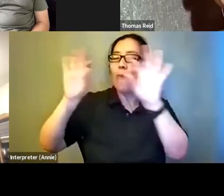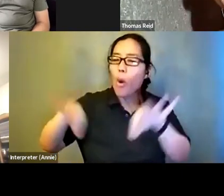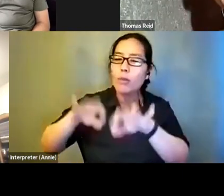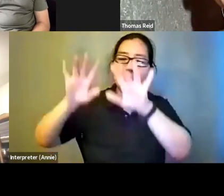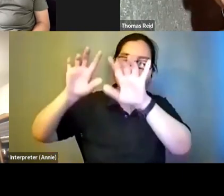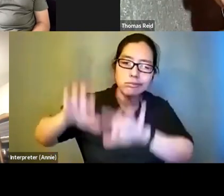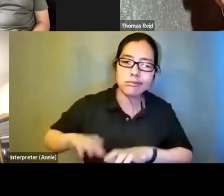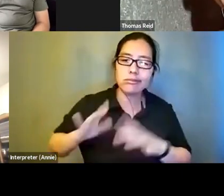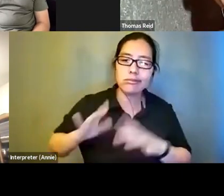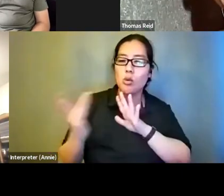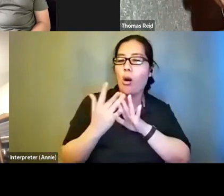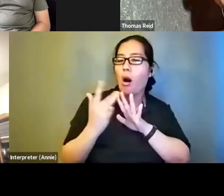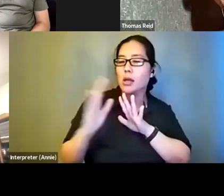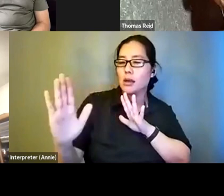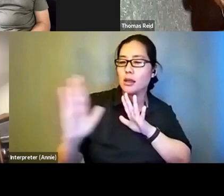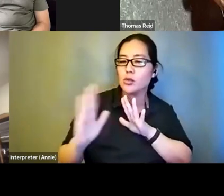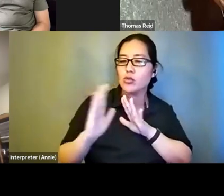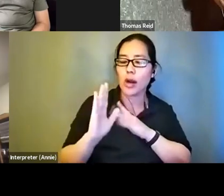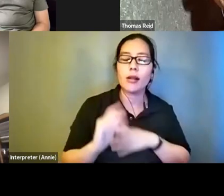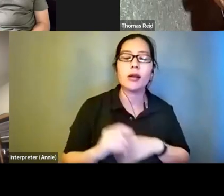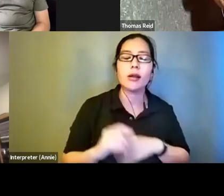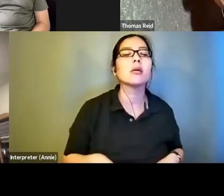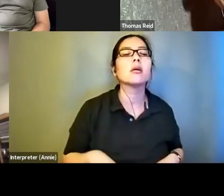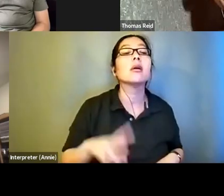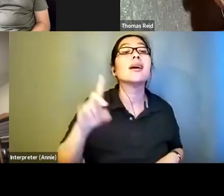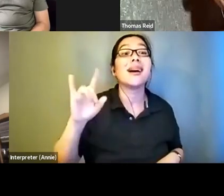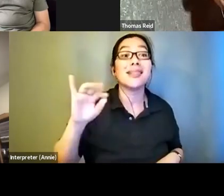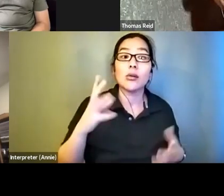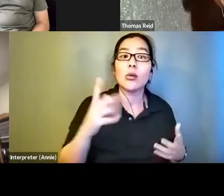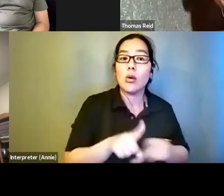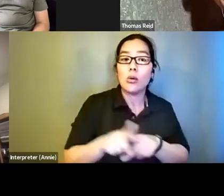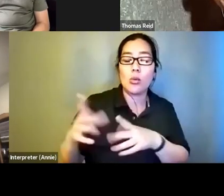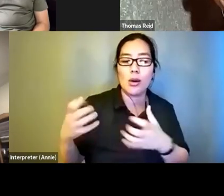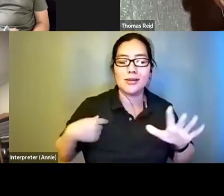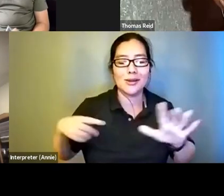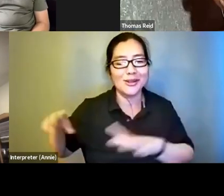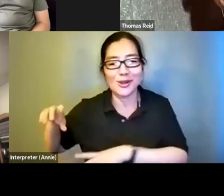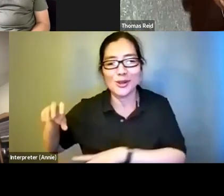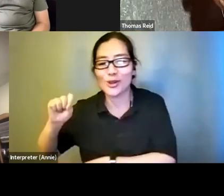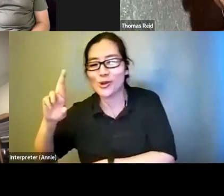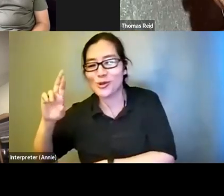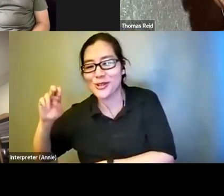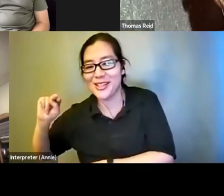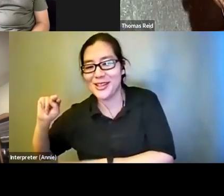I by the way did want -- sorry about my screen reader. I did want to say --